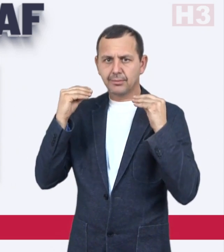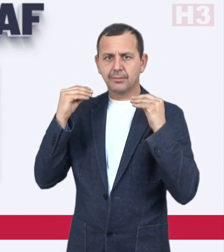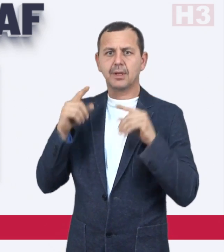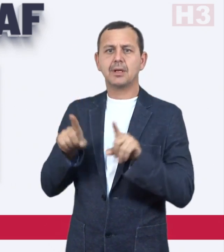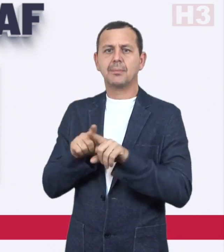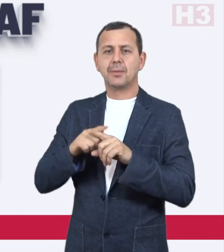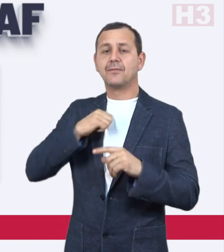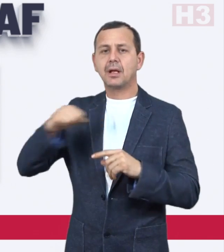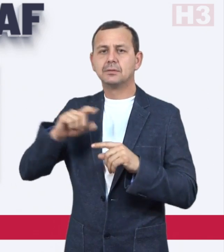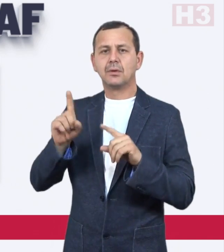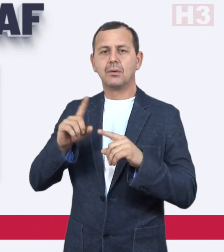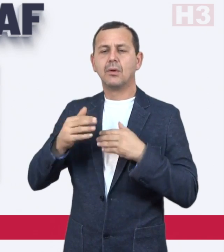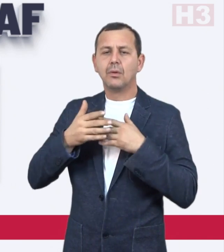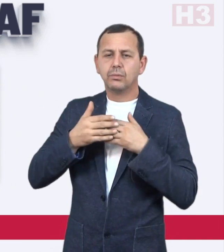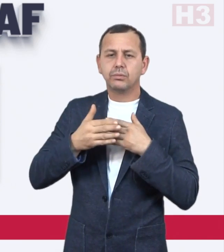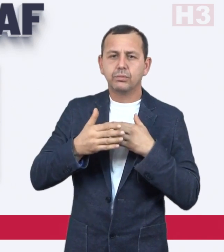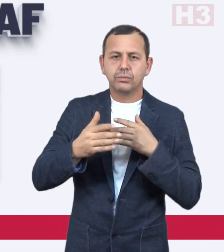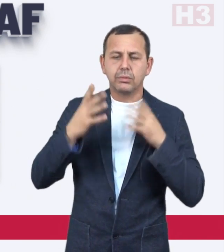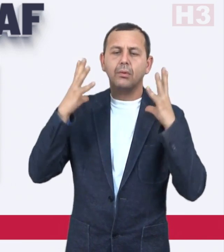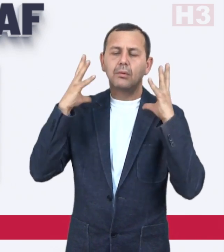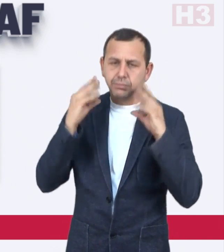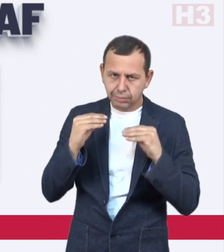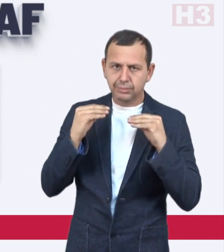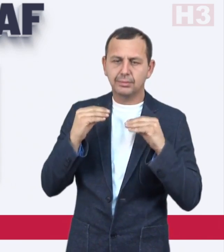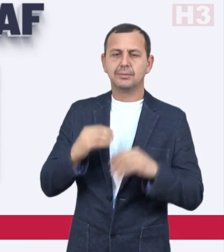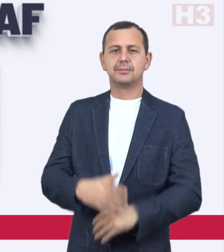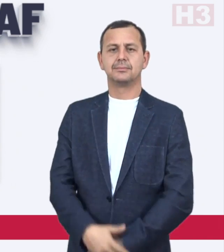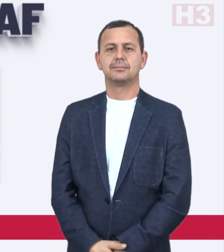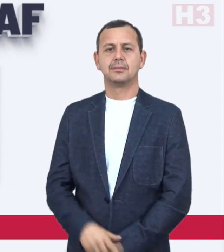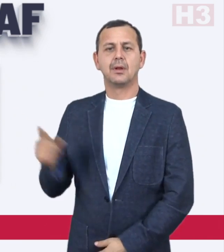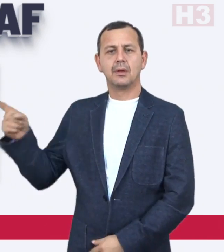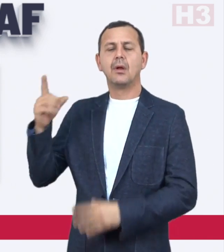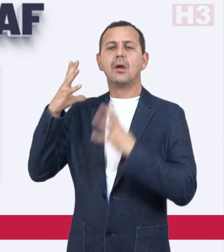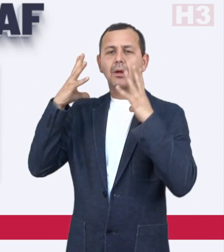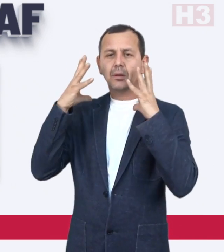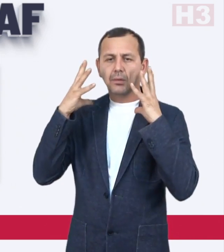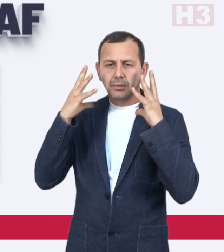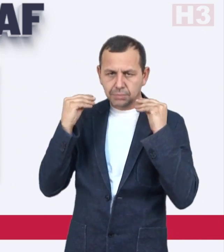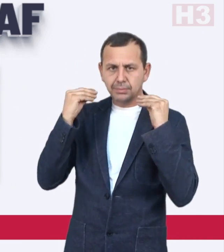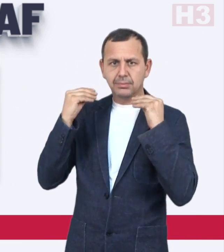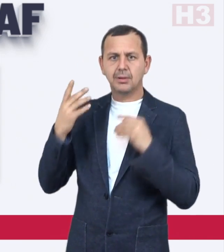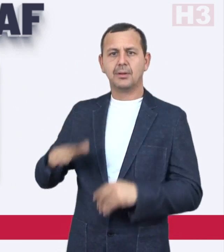time. He started to lose his hearing seriously